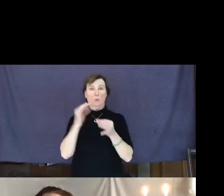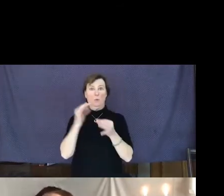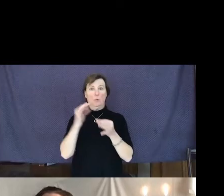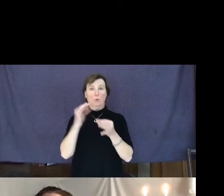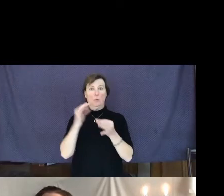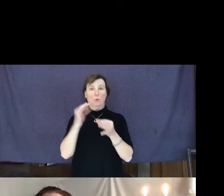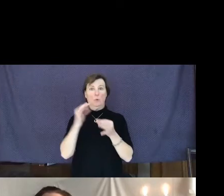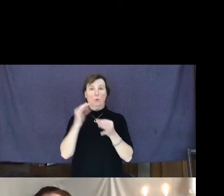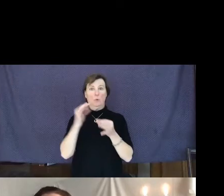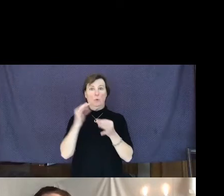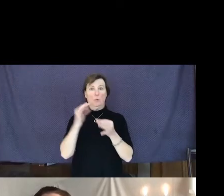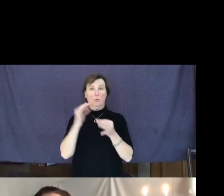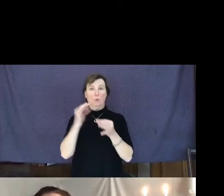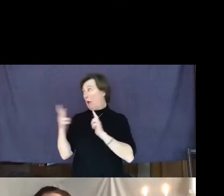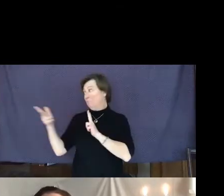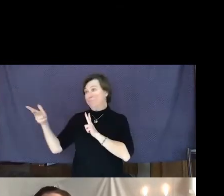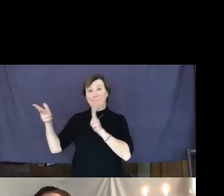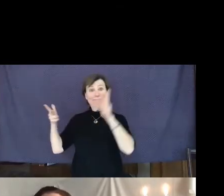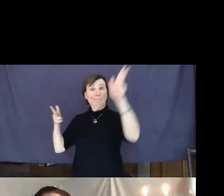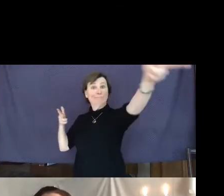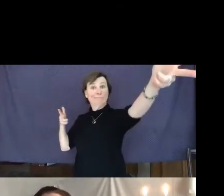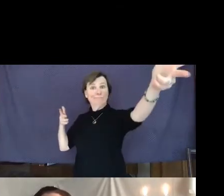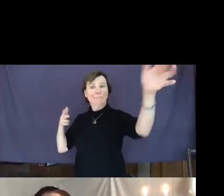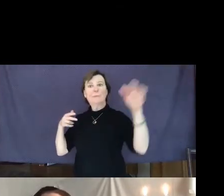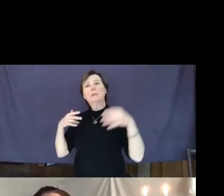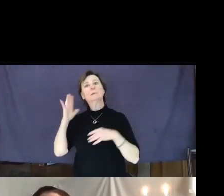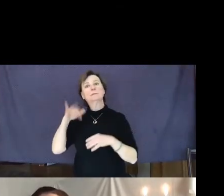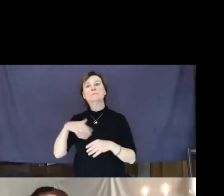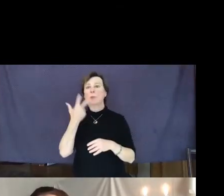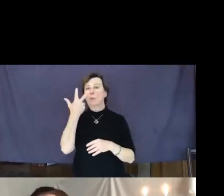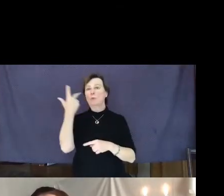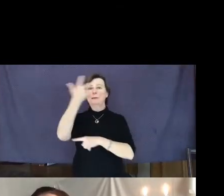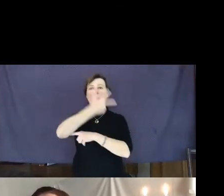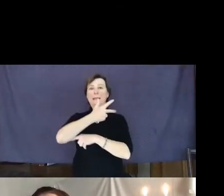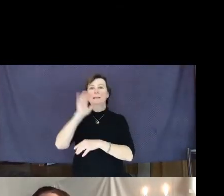I had leftovers from lunch in my car and I was at a workshop